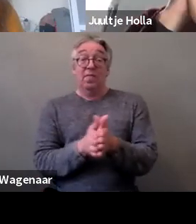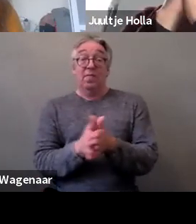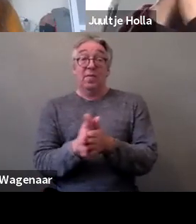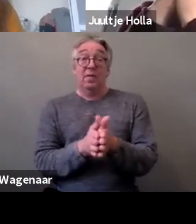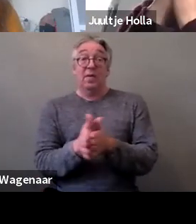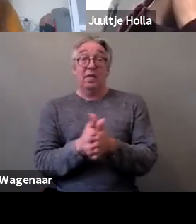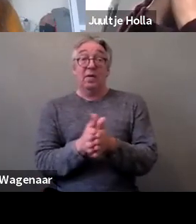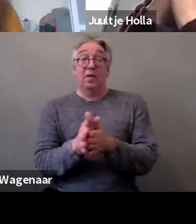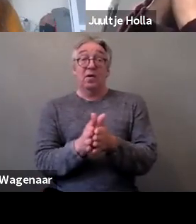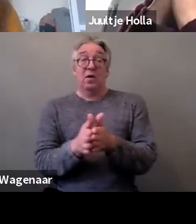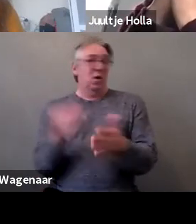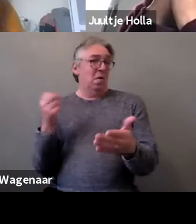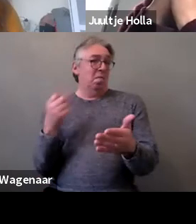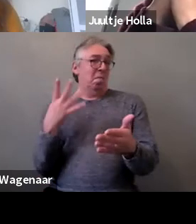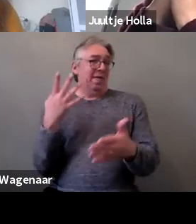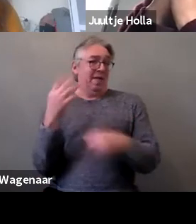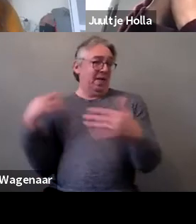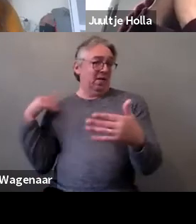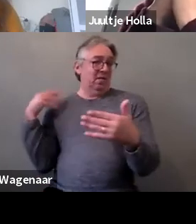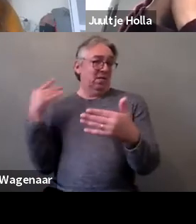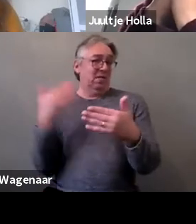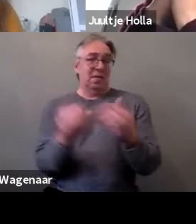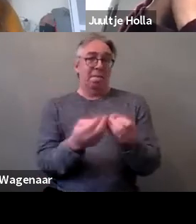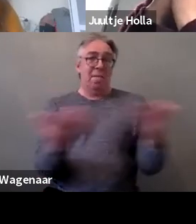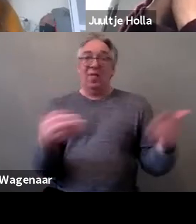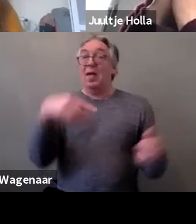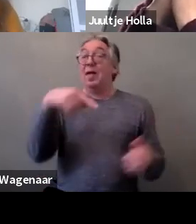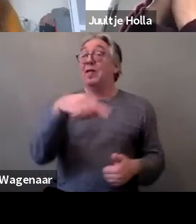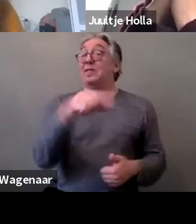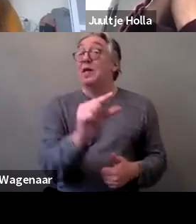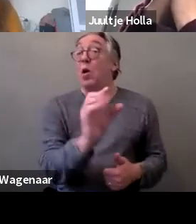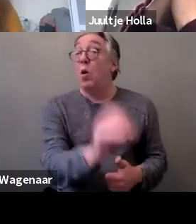various NGOs and collectives have accumulated a lot of, you know,